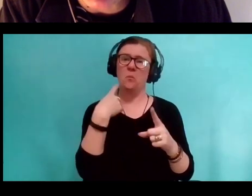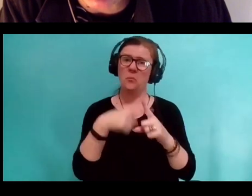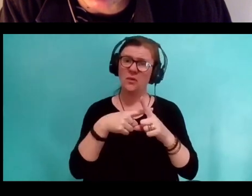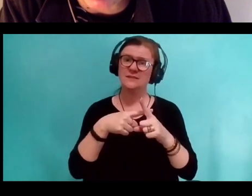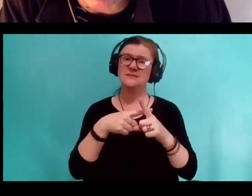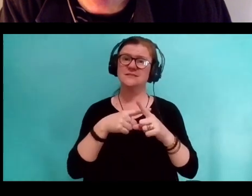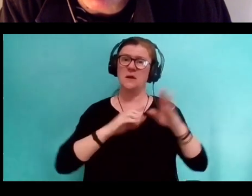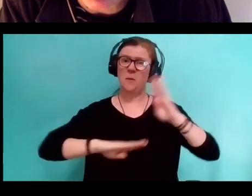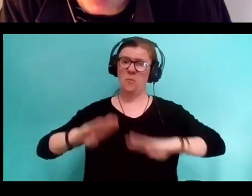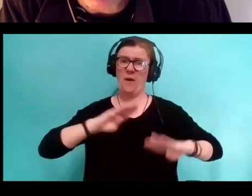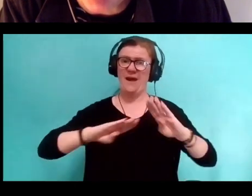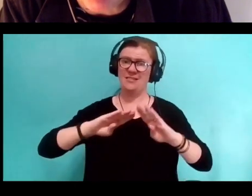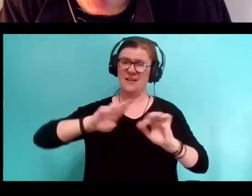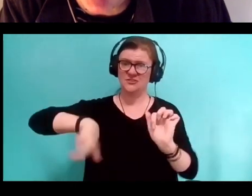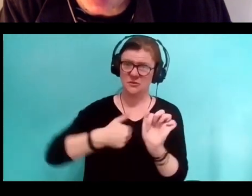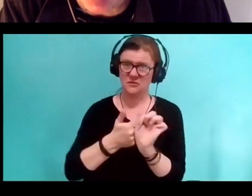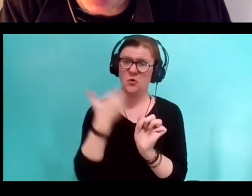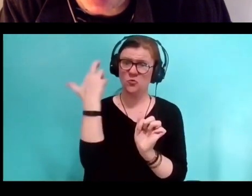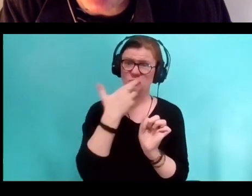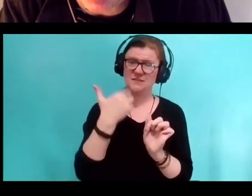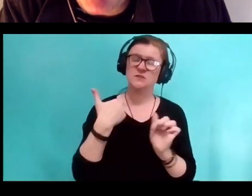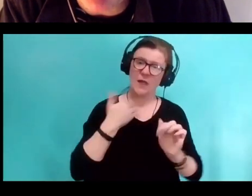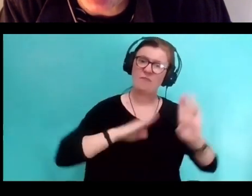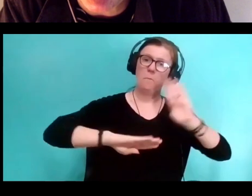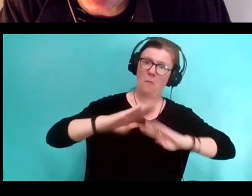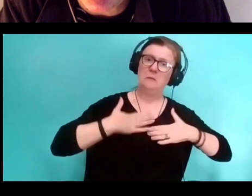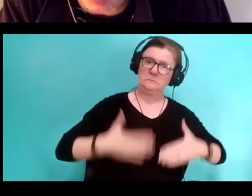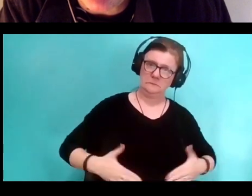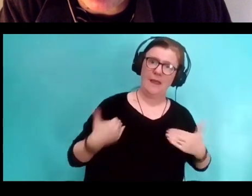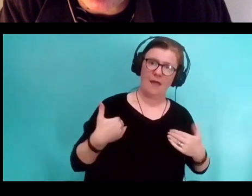existing on a nematological plane and perhaps, well,